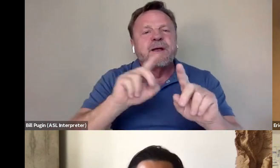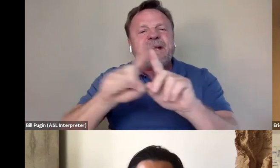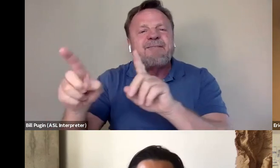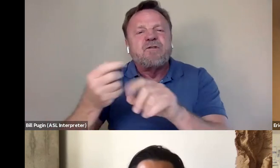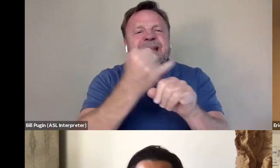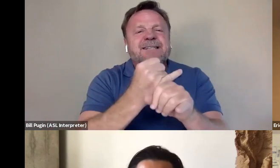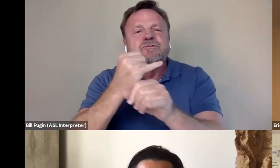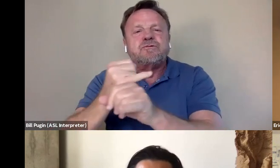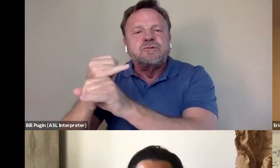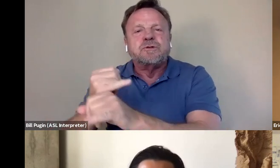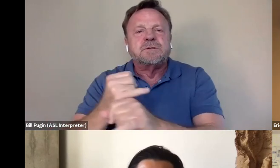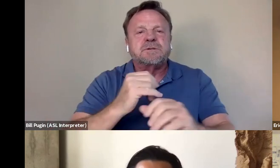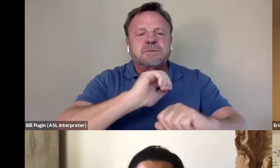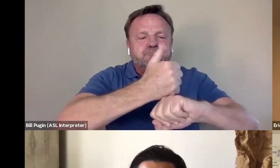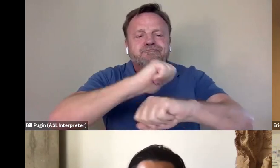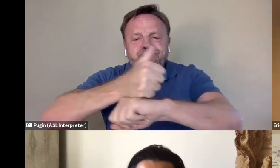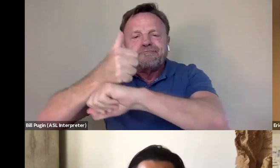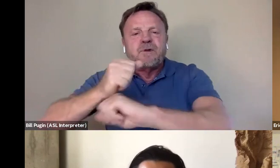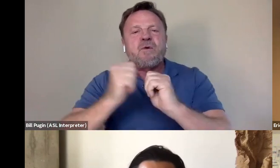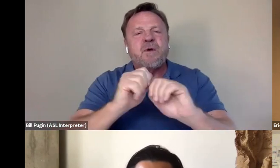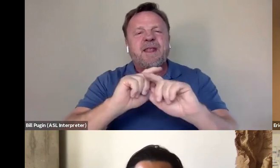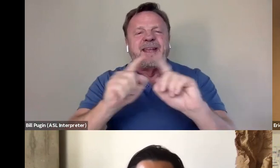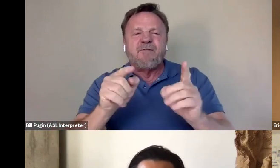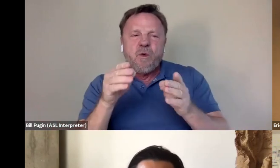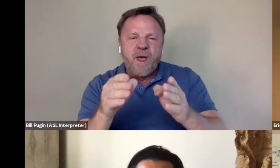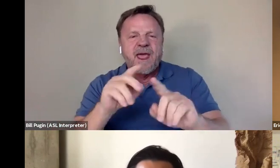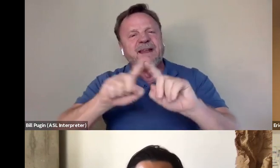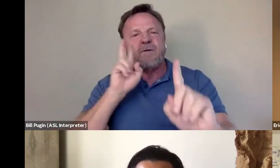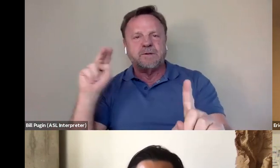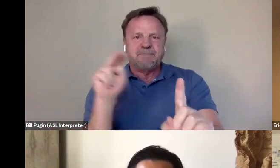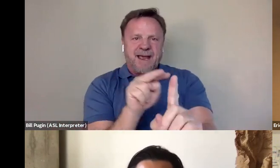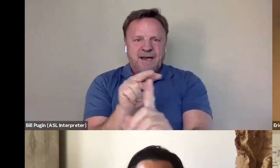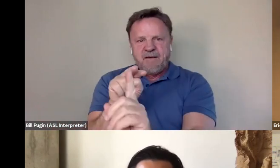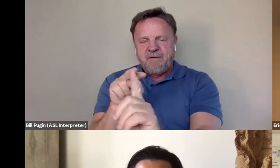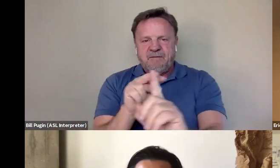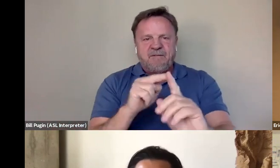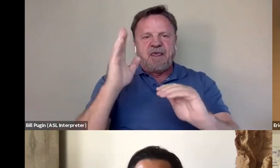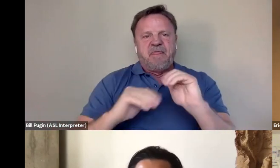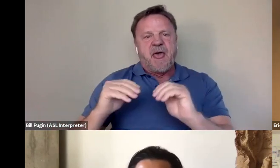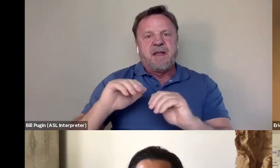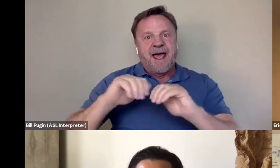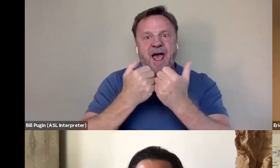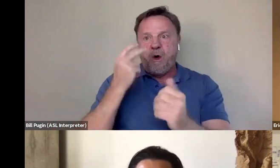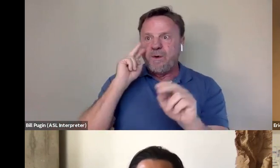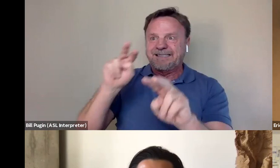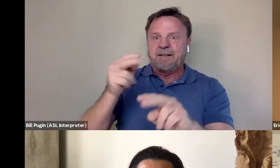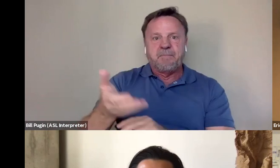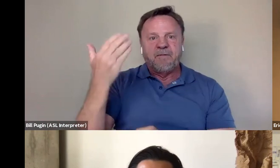with a slightly different tint. I would say a different perspective than what you've seen them in. I think, you know, this year,